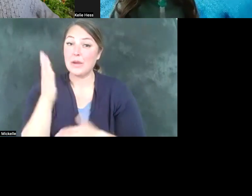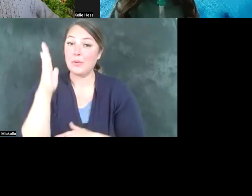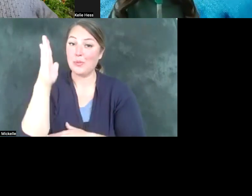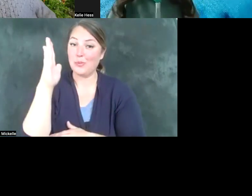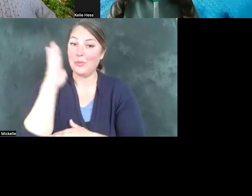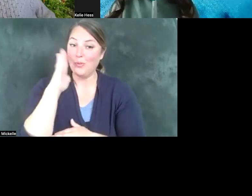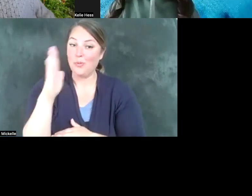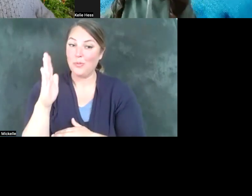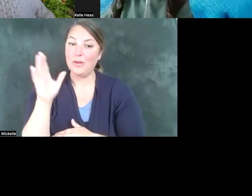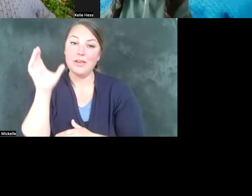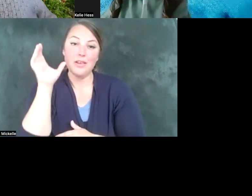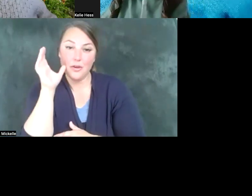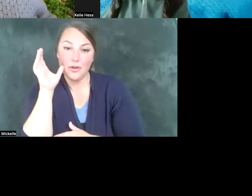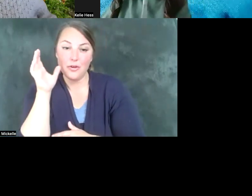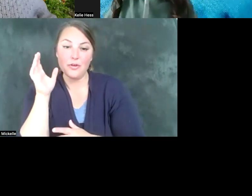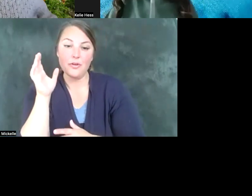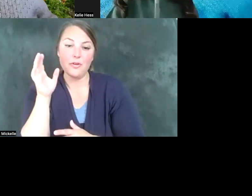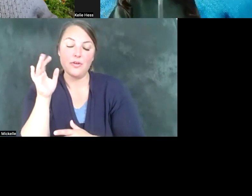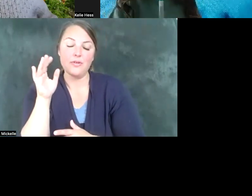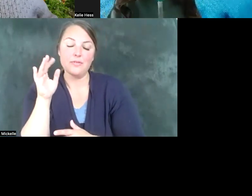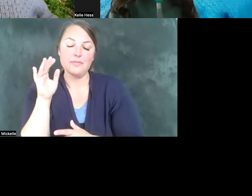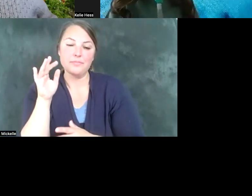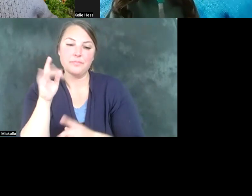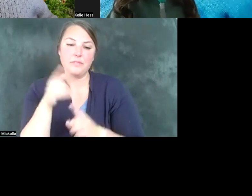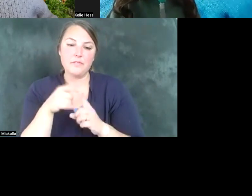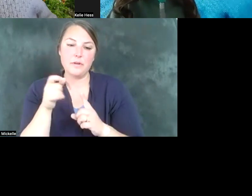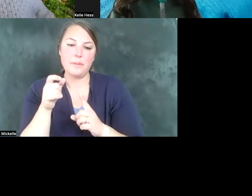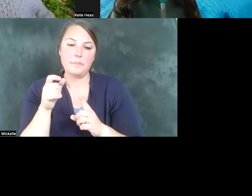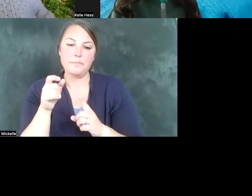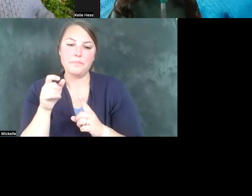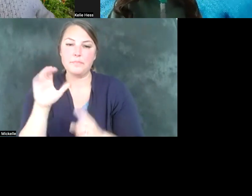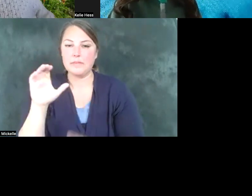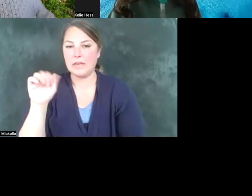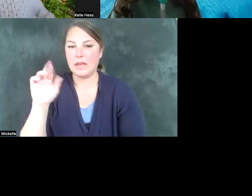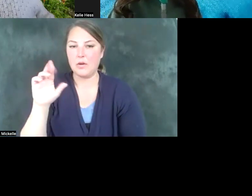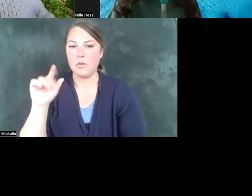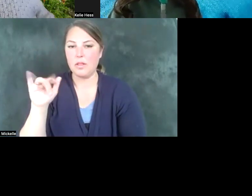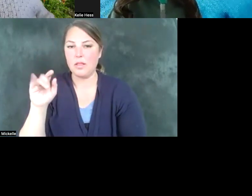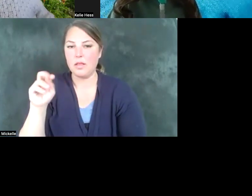hearing from Caroline Gleich who is